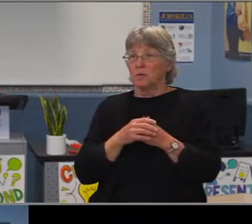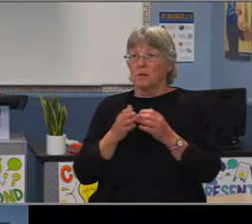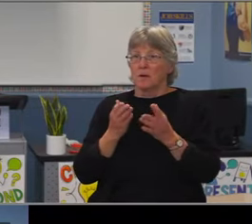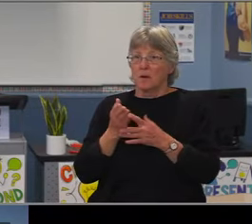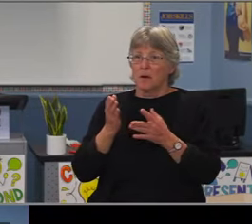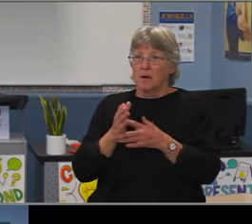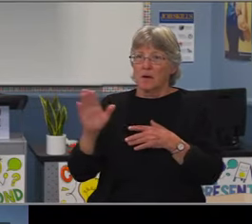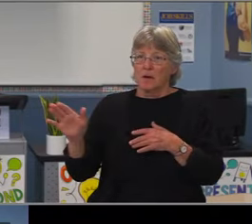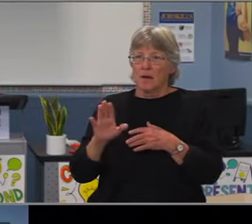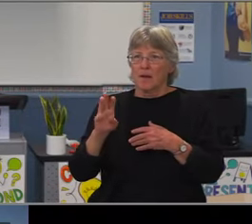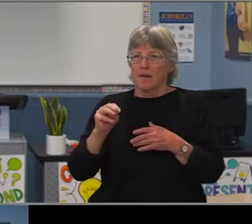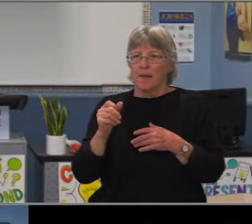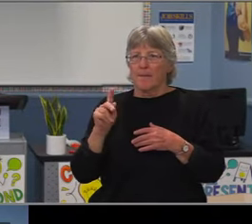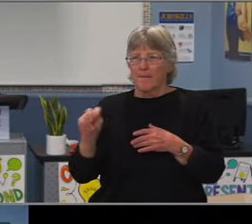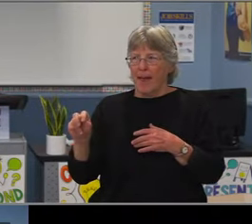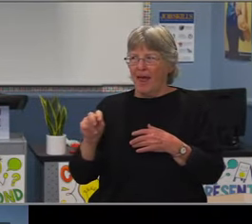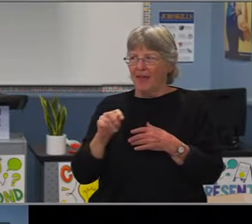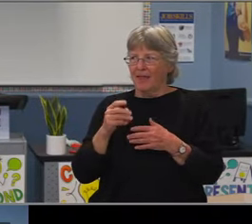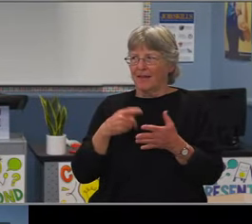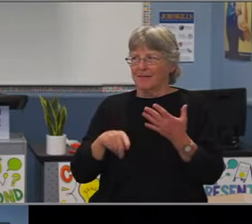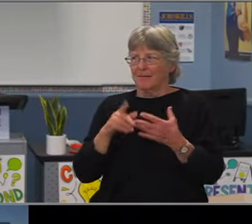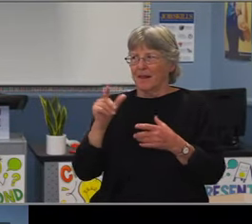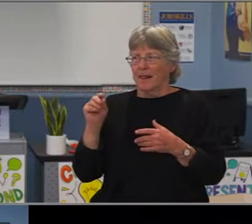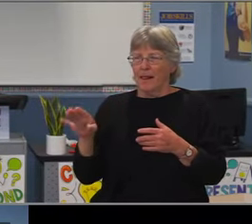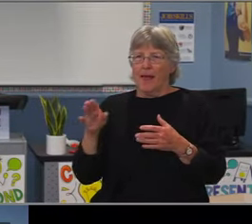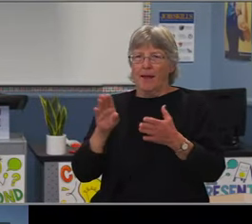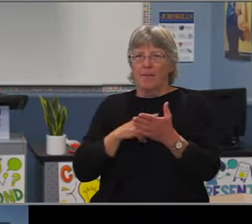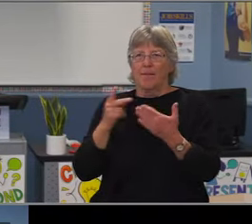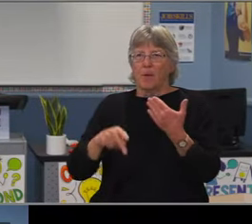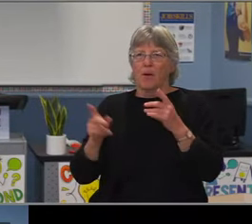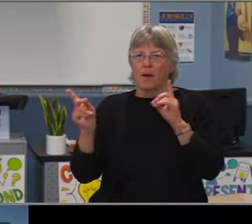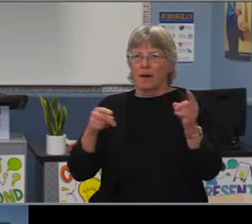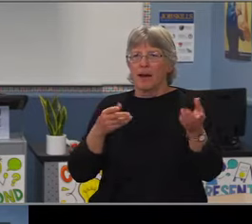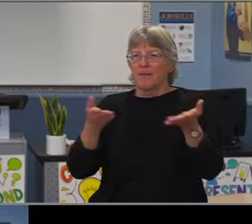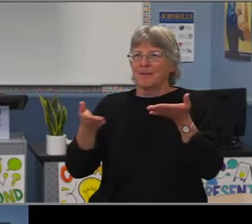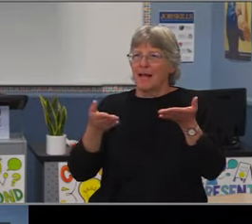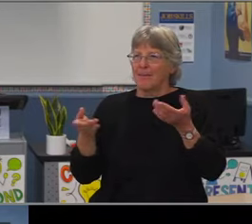Dr. Baker, did you wanna set this up? I'm just gonna cue Mr. Edson. We are ready.